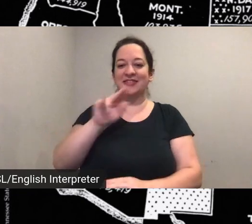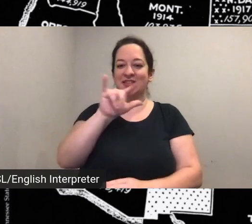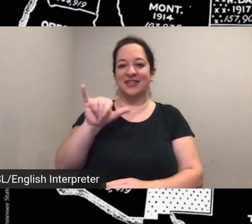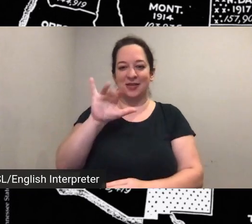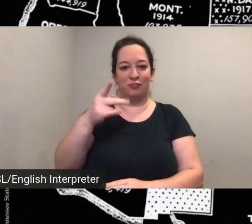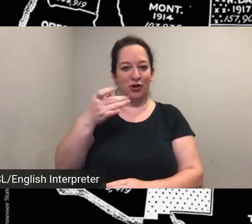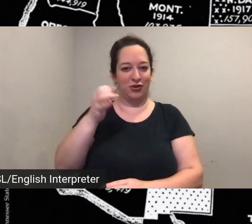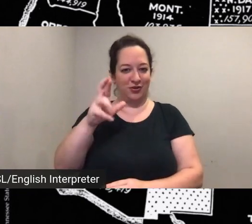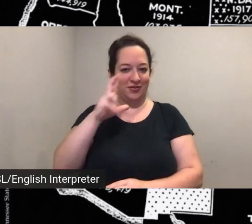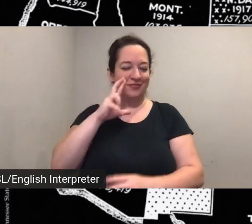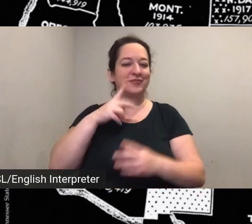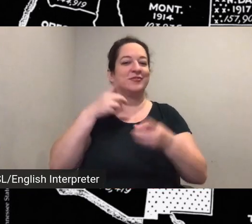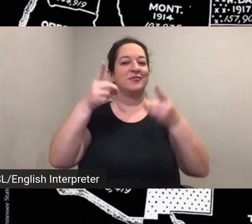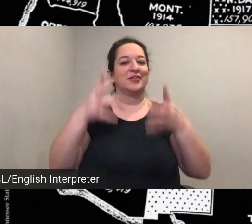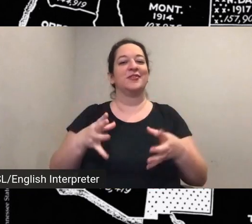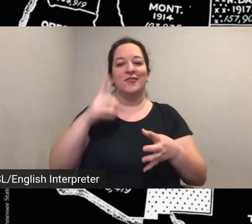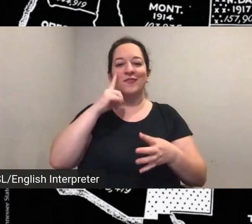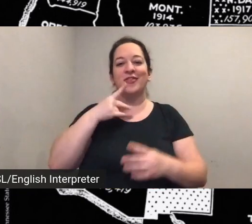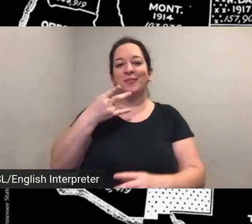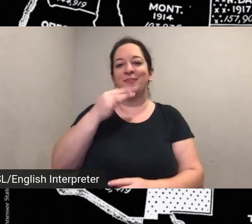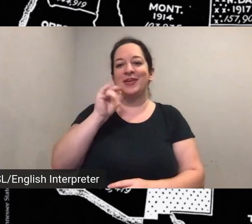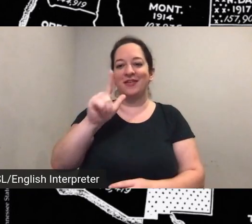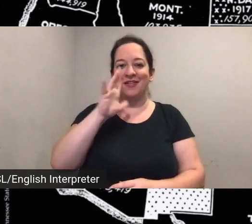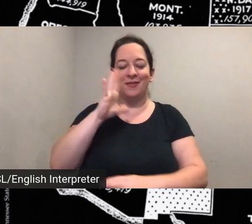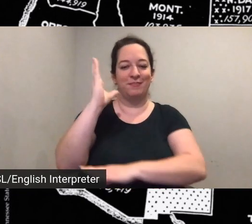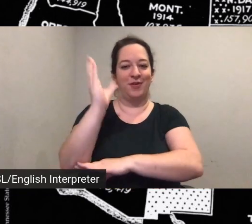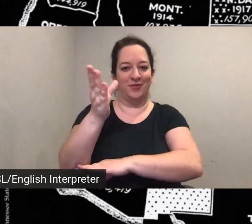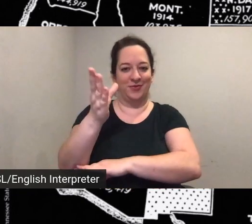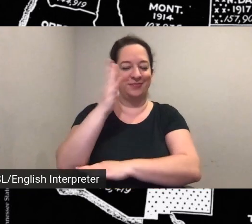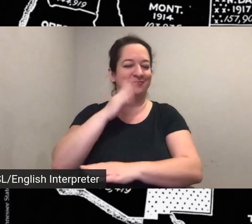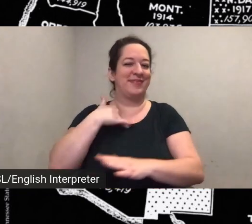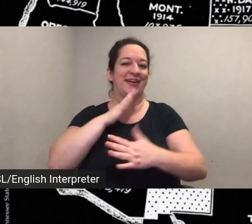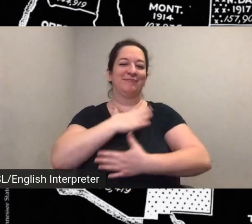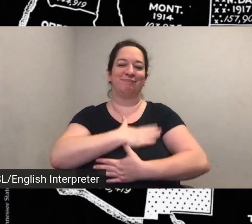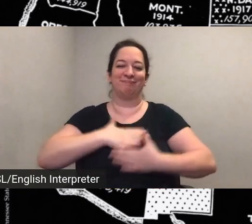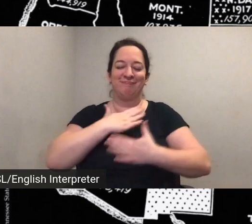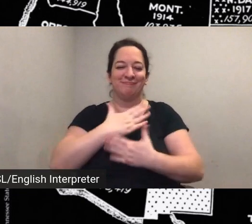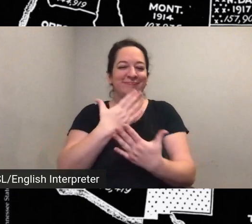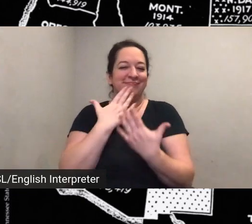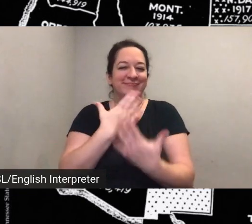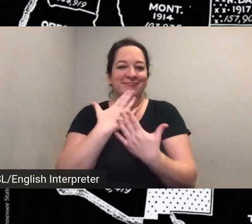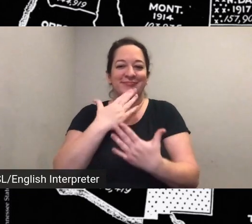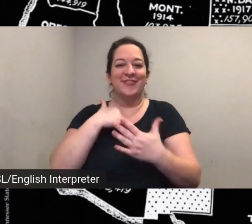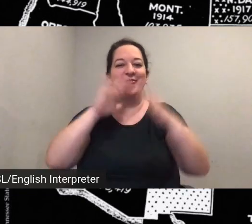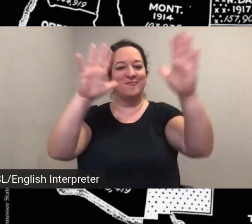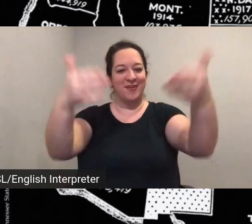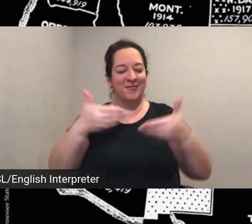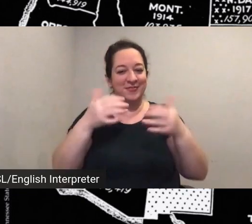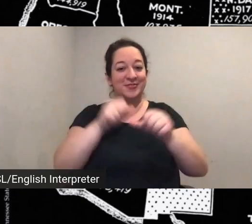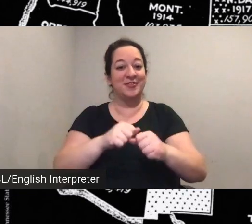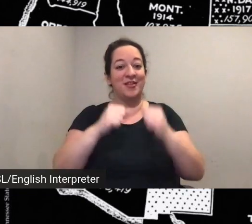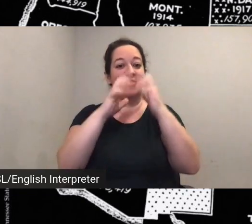And it's my very great pleasure today to welcome you all to the launch of the suffragist map created by the National Park Service in